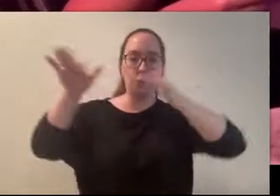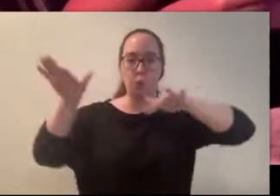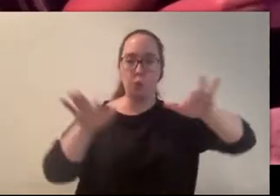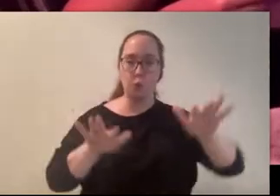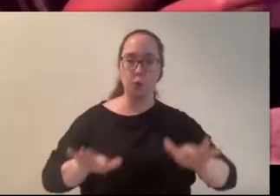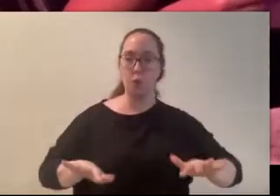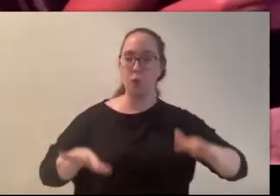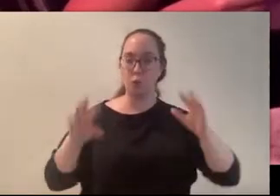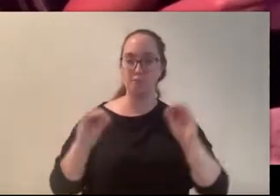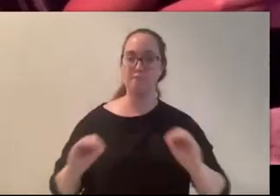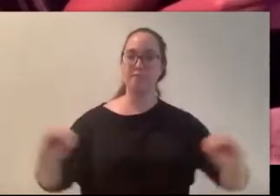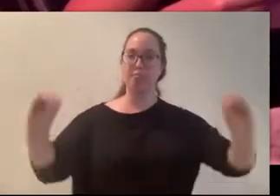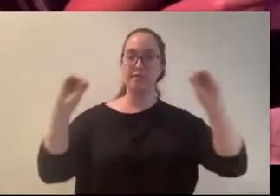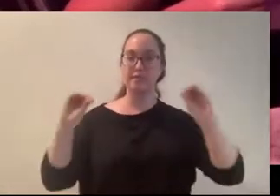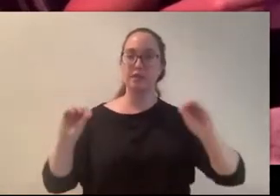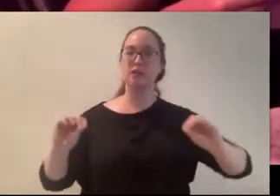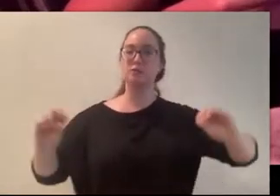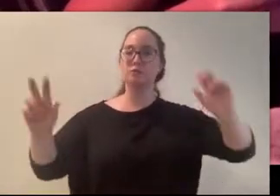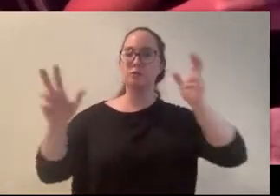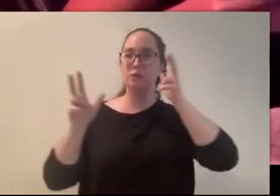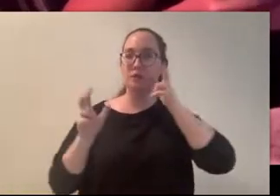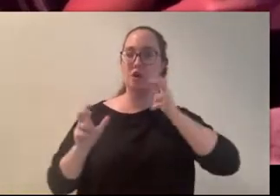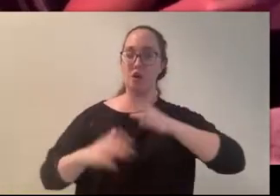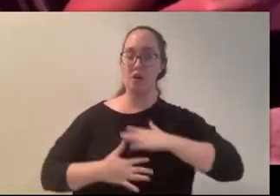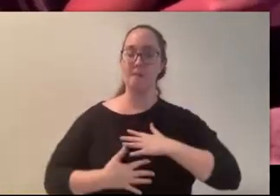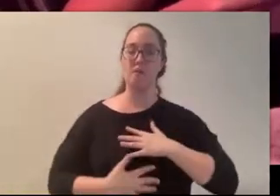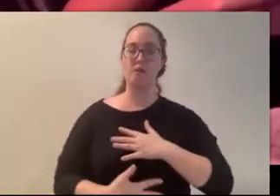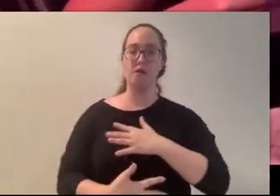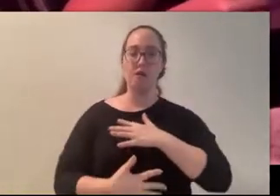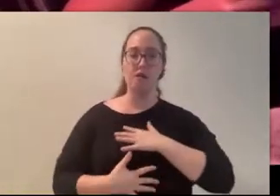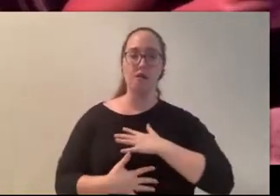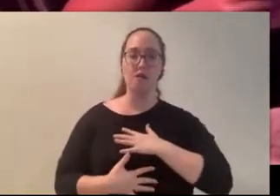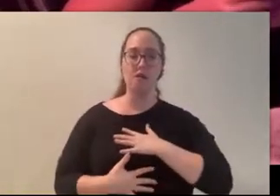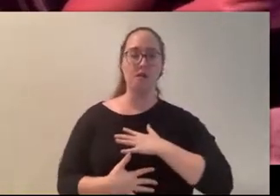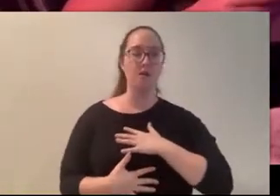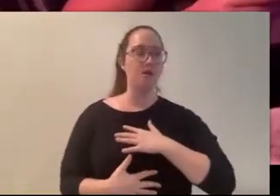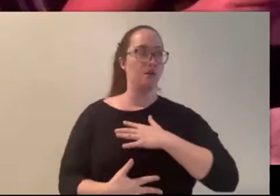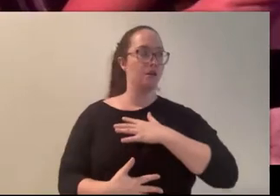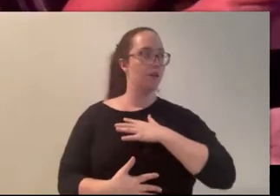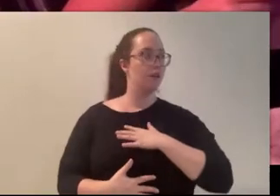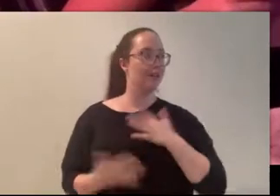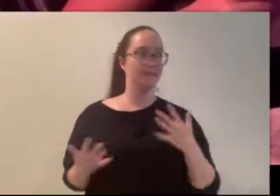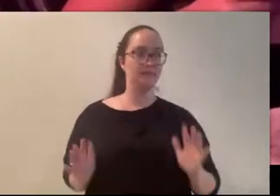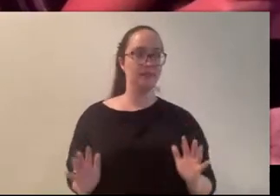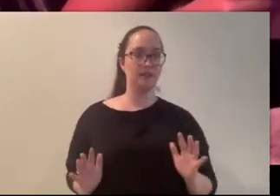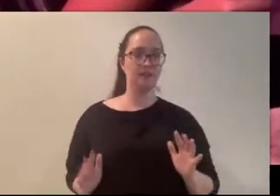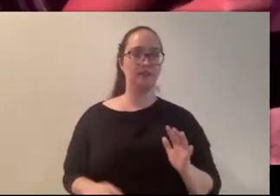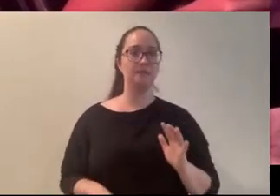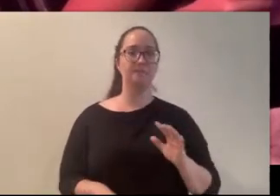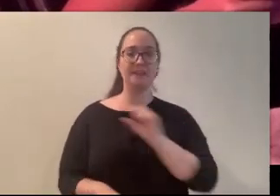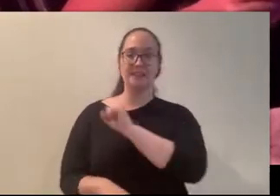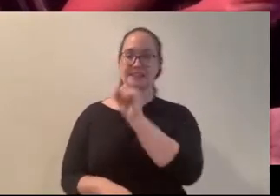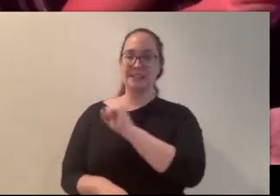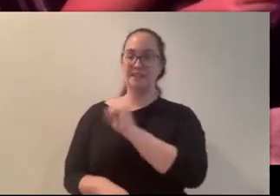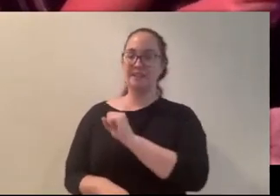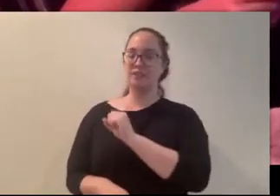Just the sound of our own breathing. To my surprise, Stefi sighed, disappointed. I